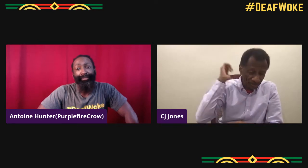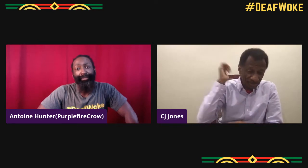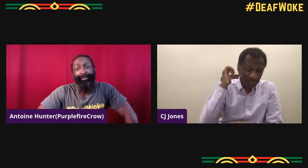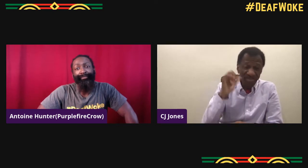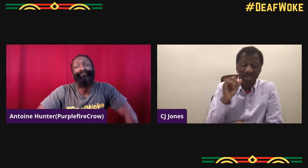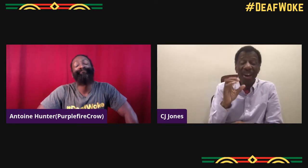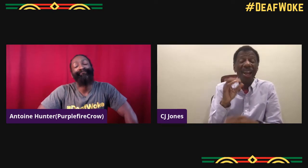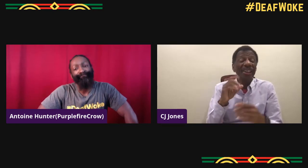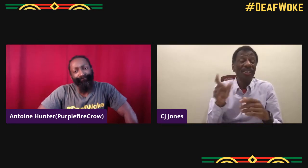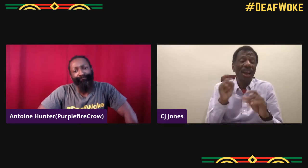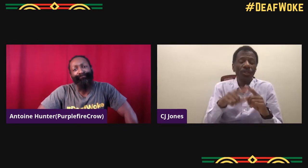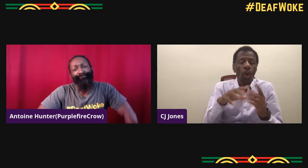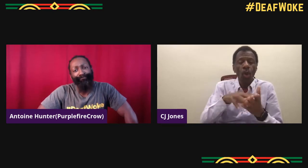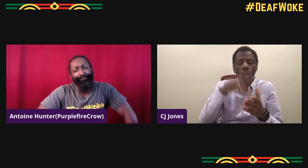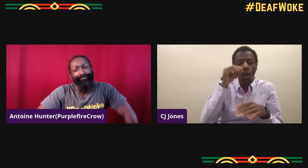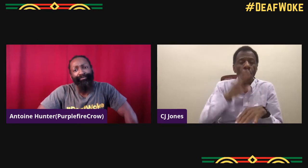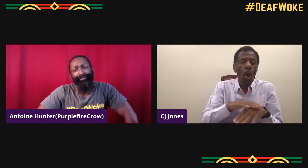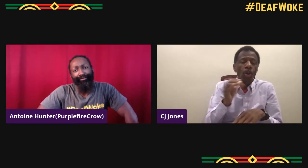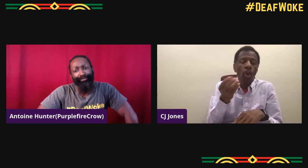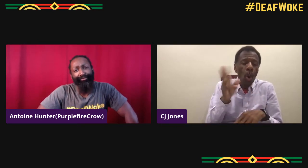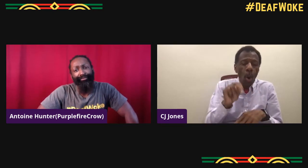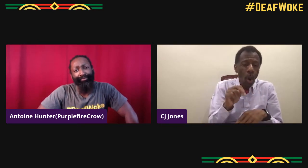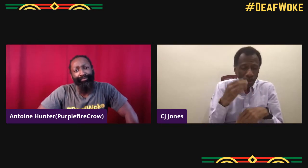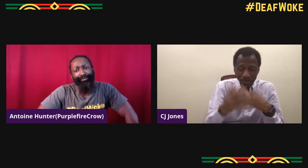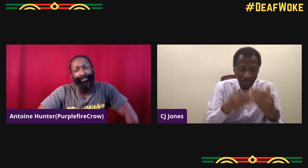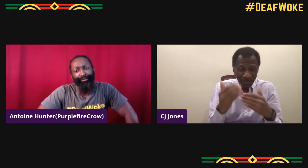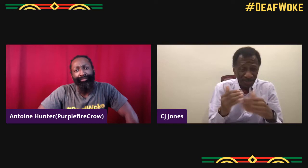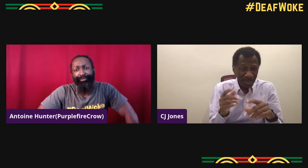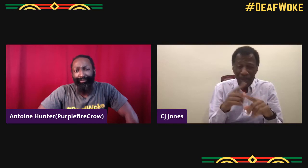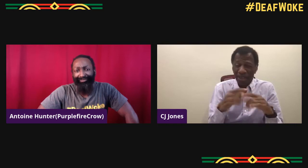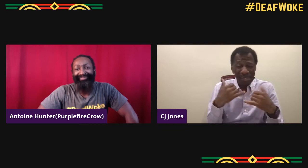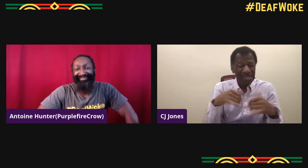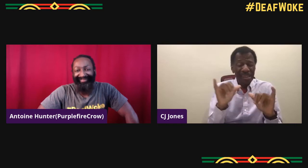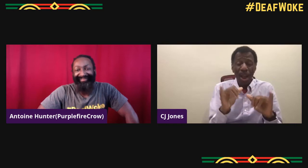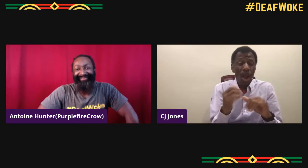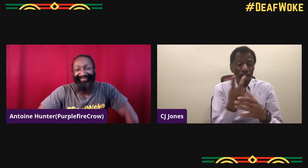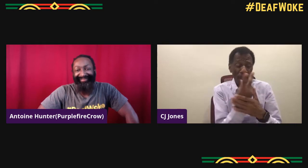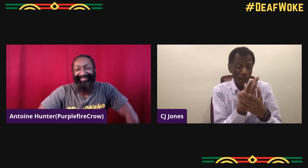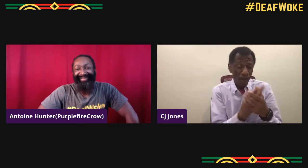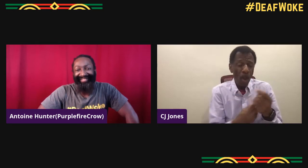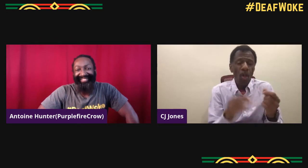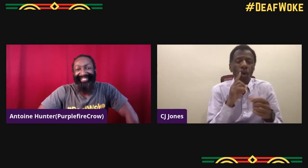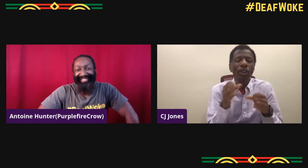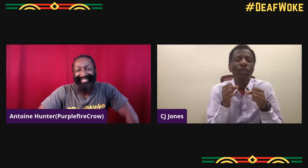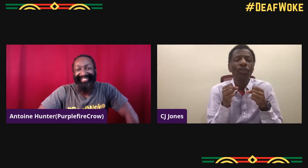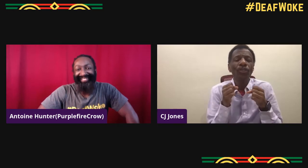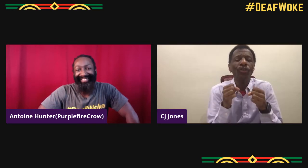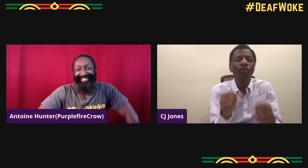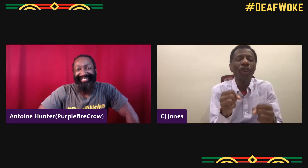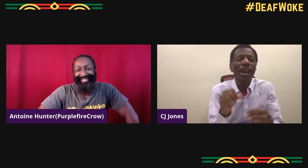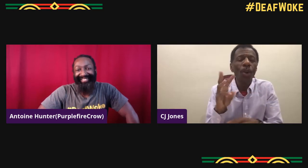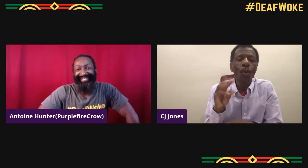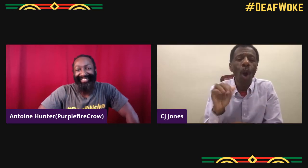My mother had to leave school because she had a bad illness, so she had to leave.